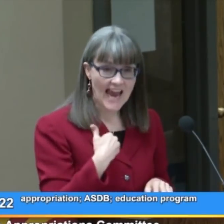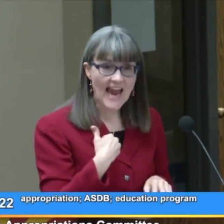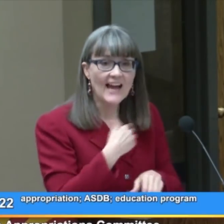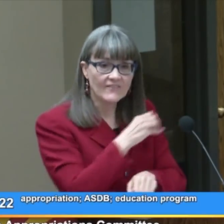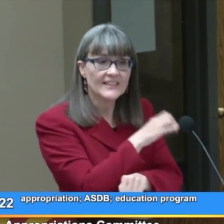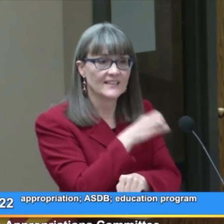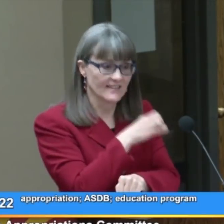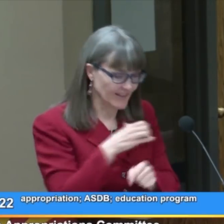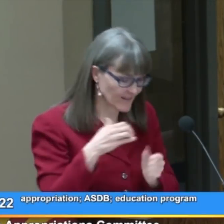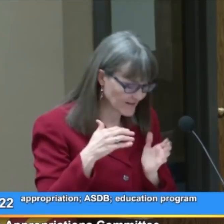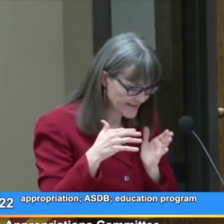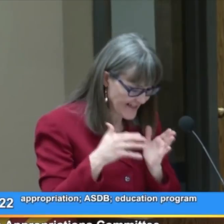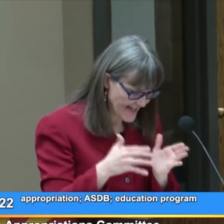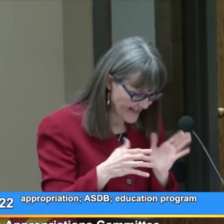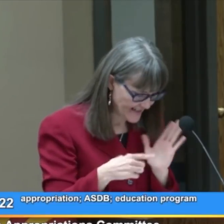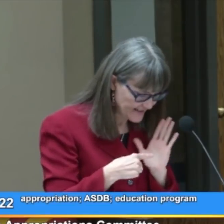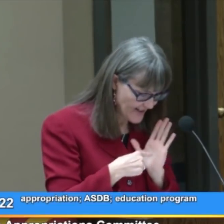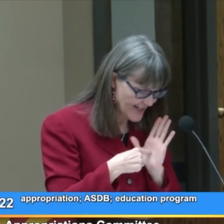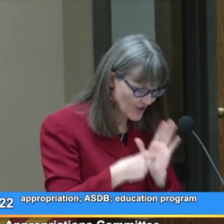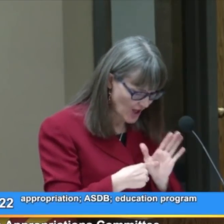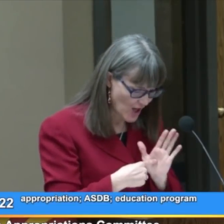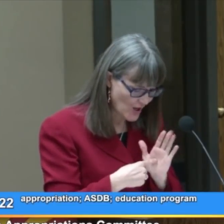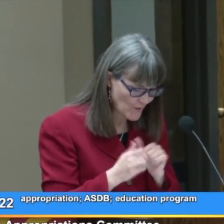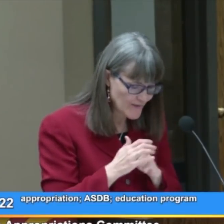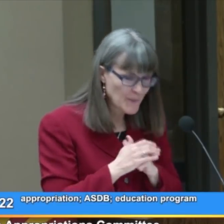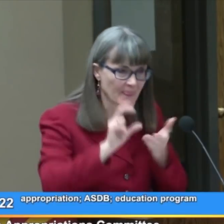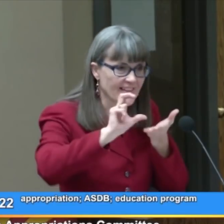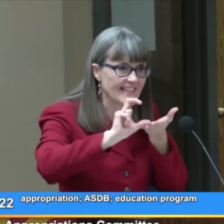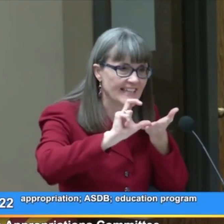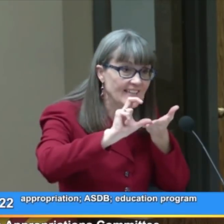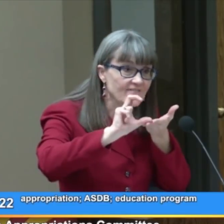We have clinical studies that show that the